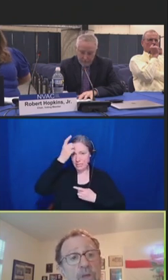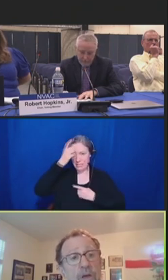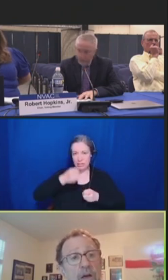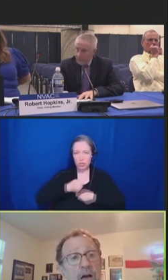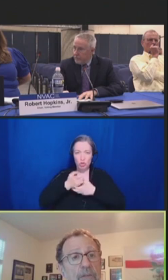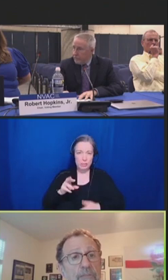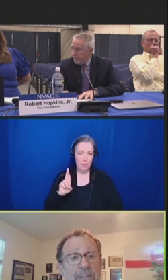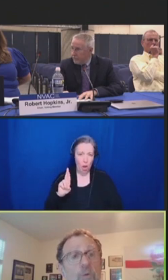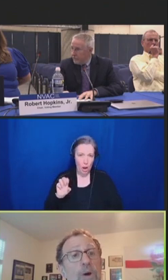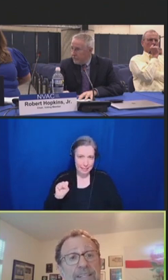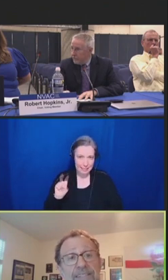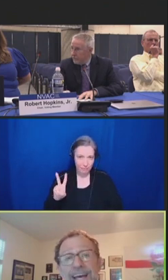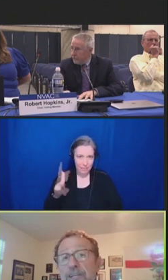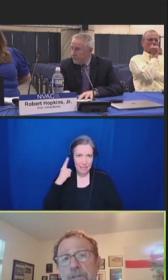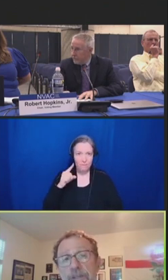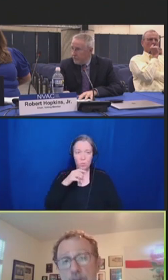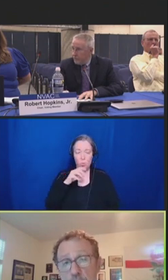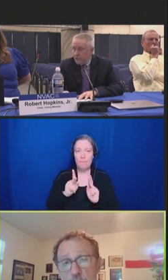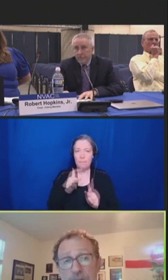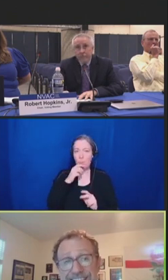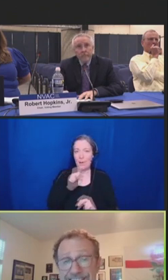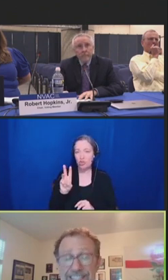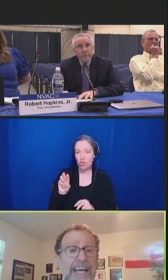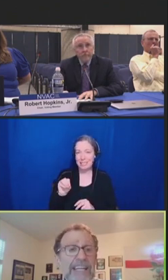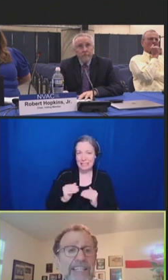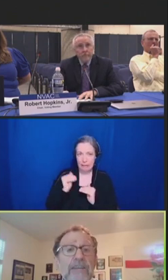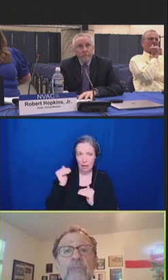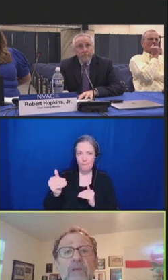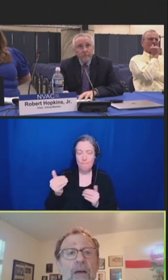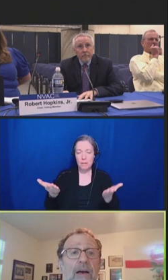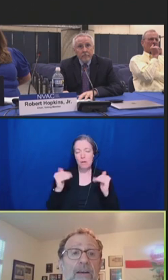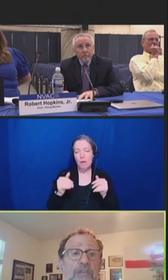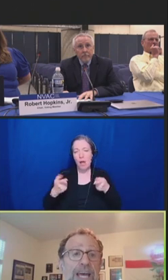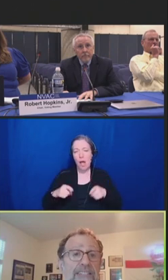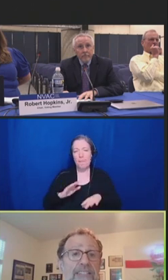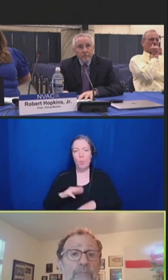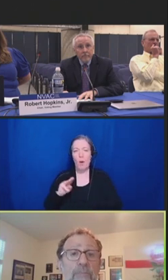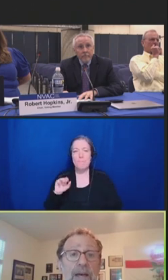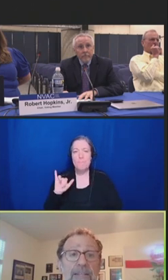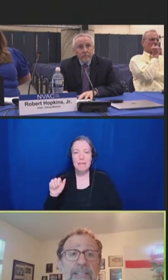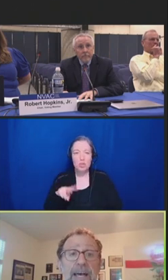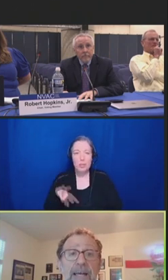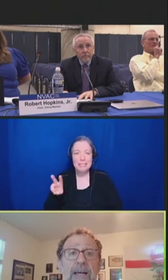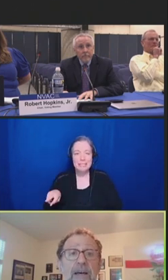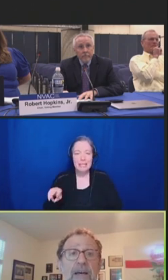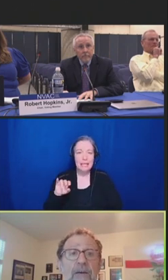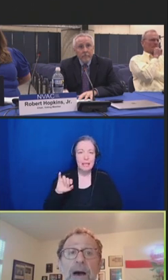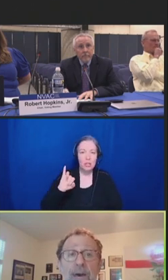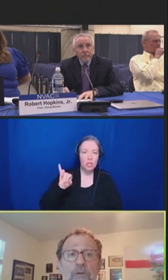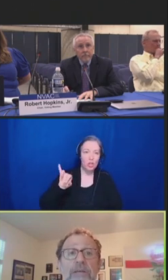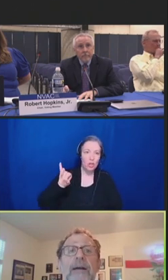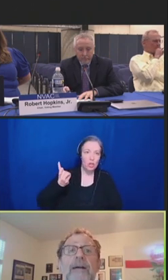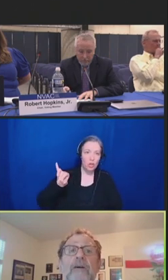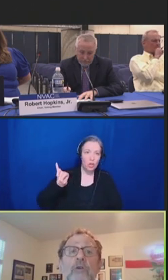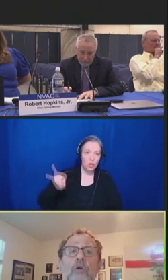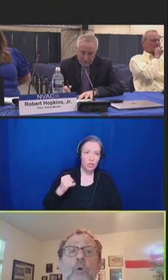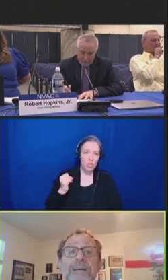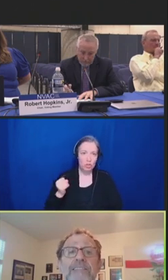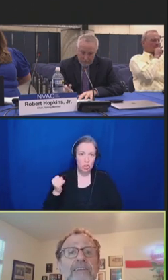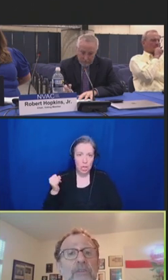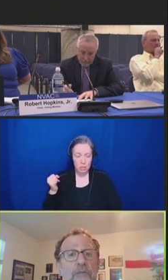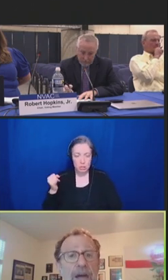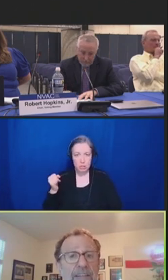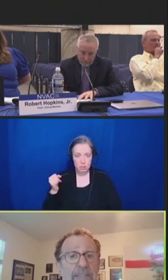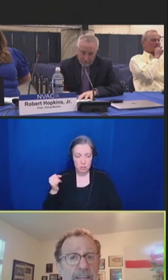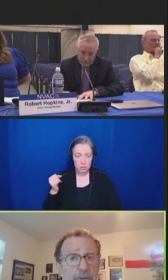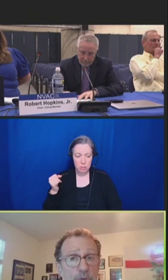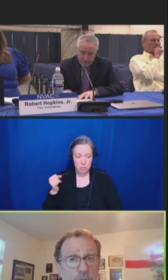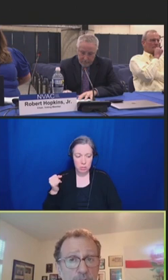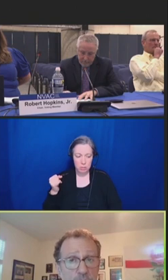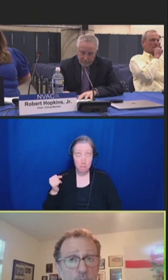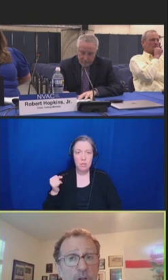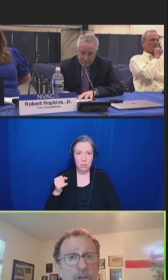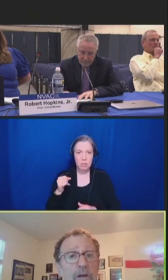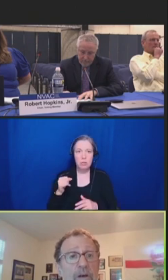On May 20 section -- on 22nd, Janssen-BioNTech -- Biotech requested the voluntary withdrawal